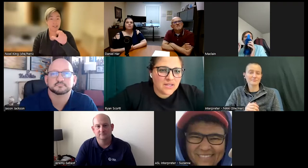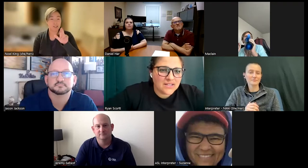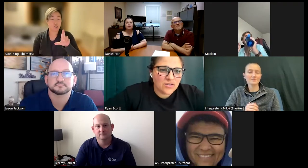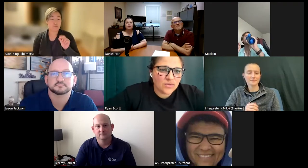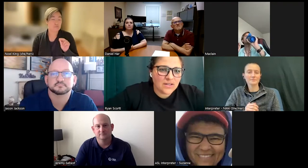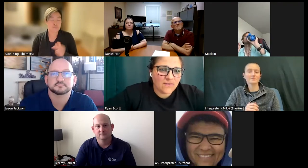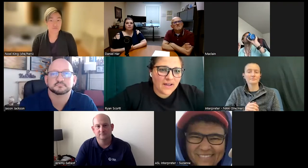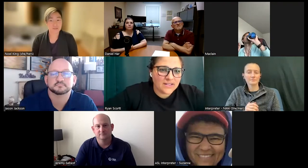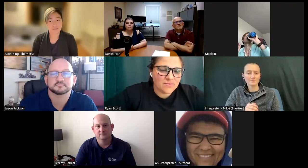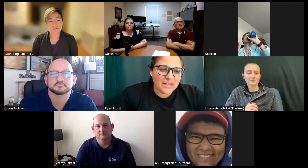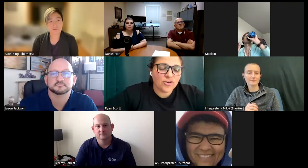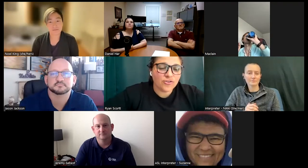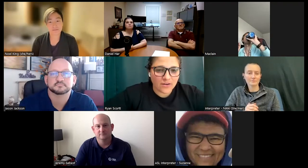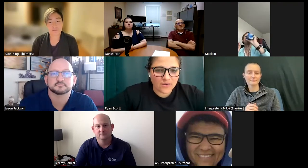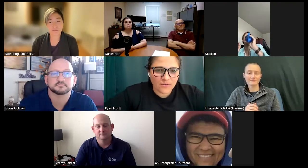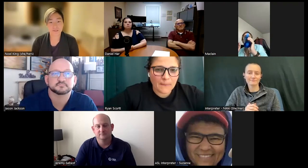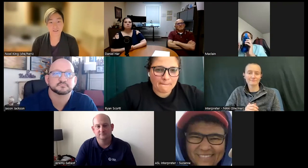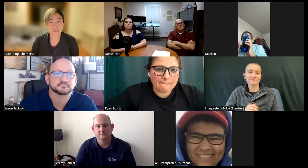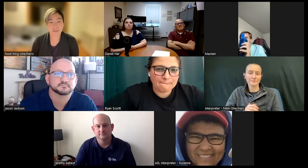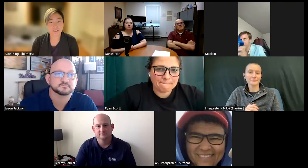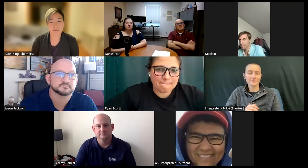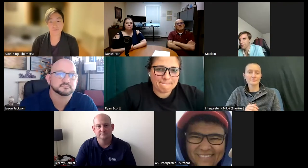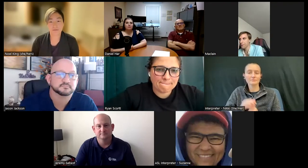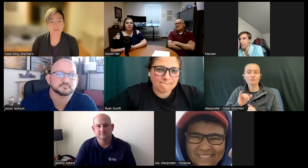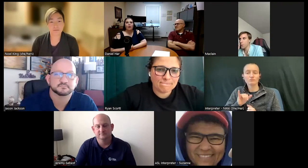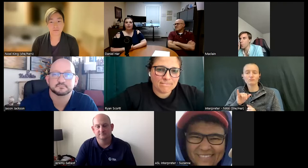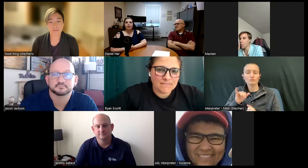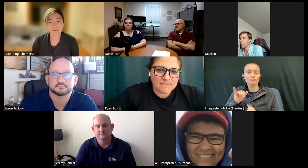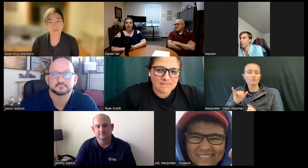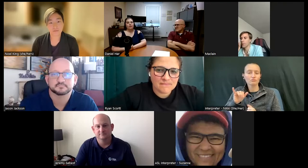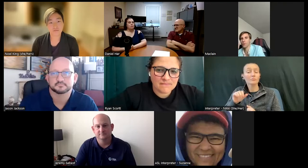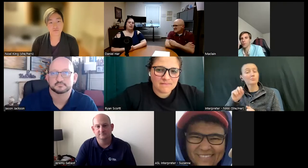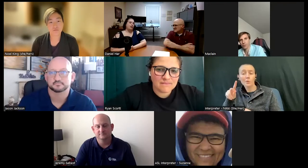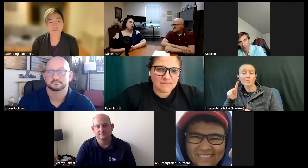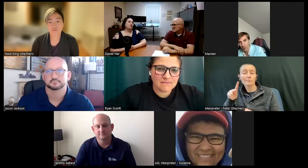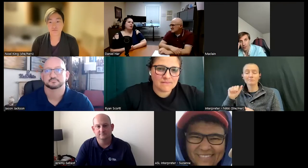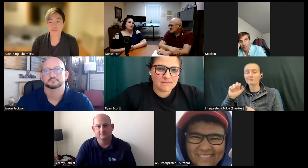I didn't really find my career okay Angela speaking I was just curious